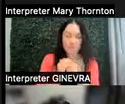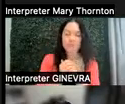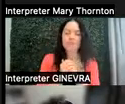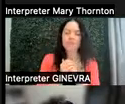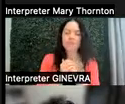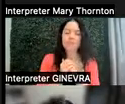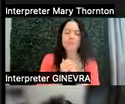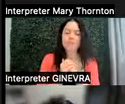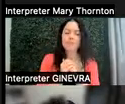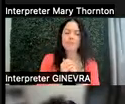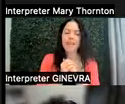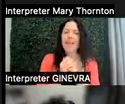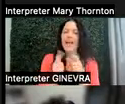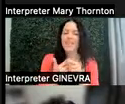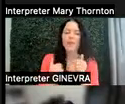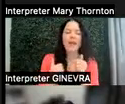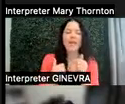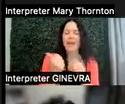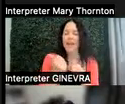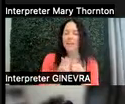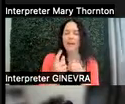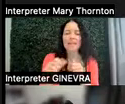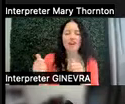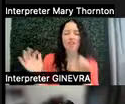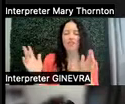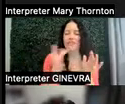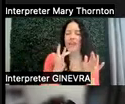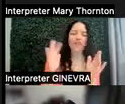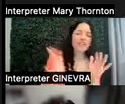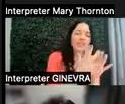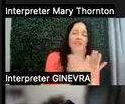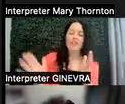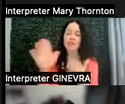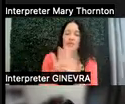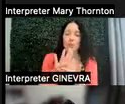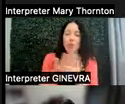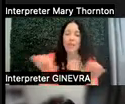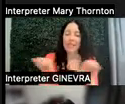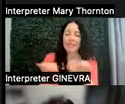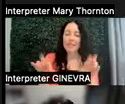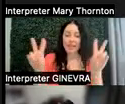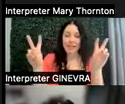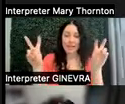And then we have everybody's other favorite school activity, the group project.